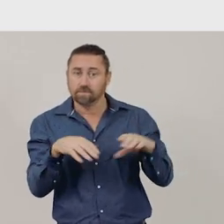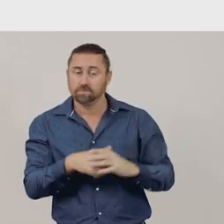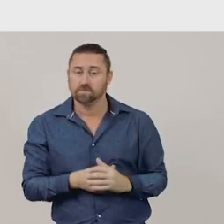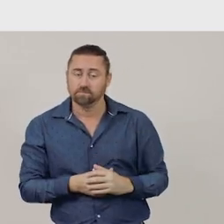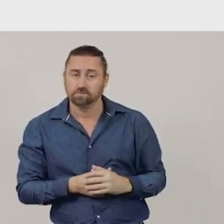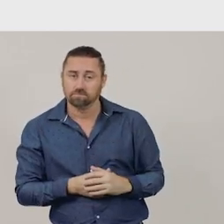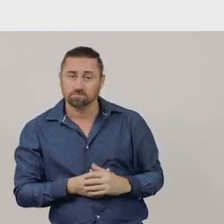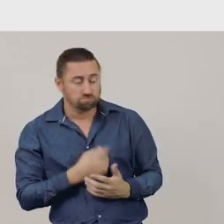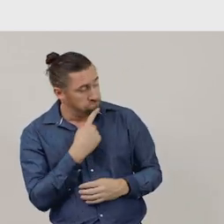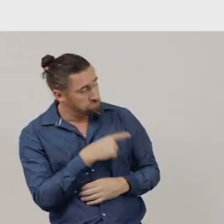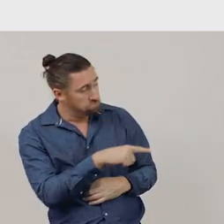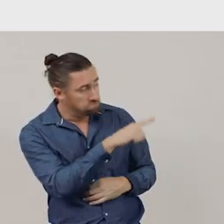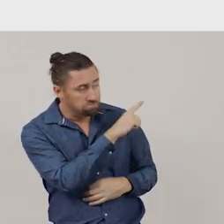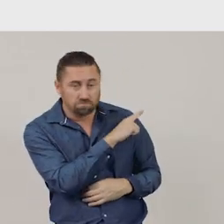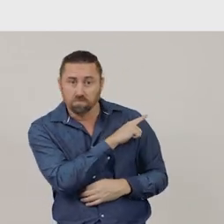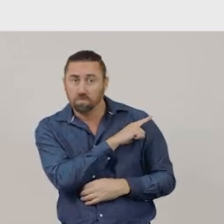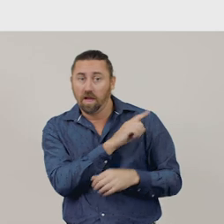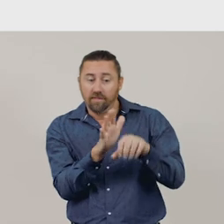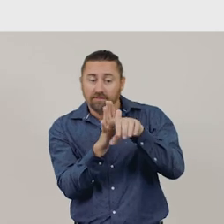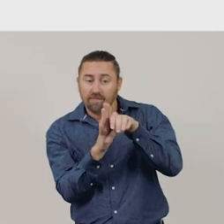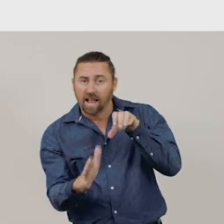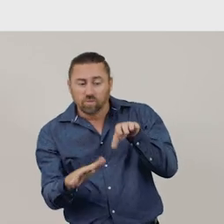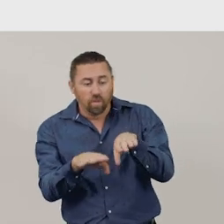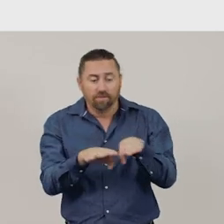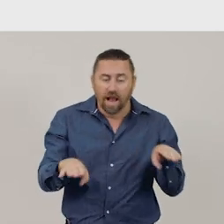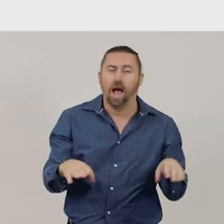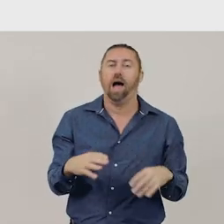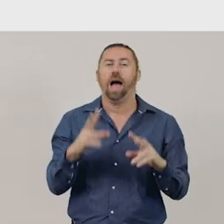Theses flat surfaces are called faces.